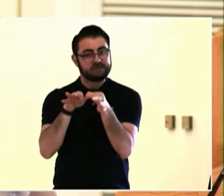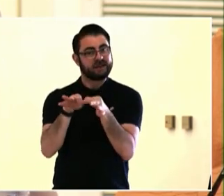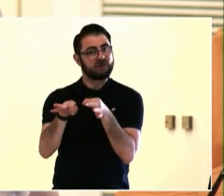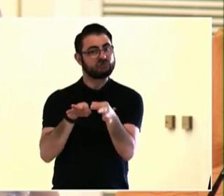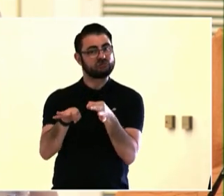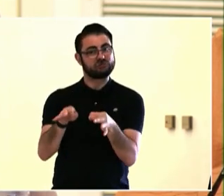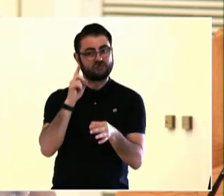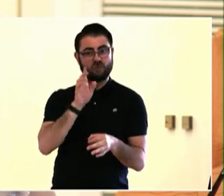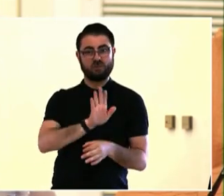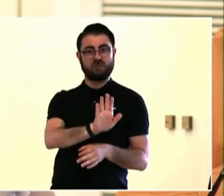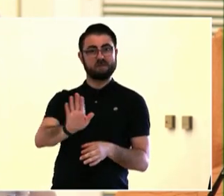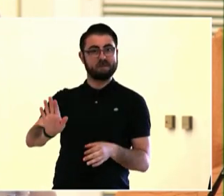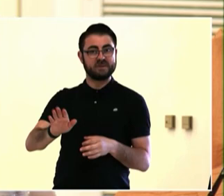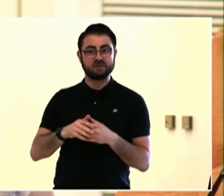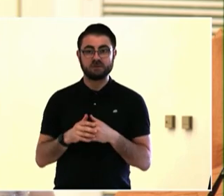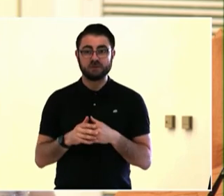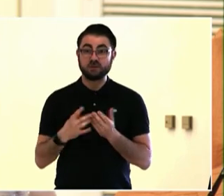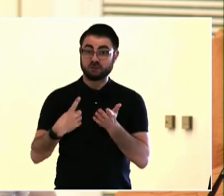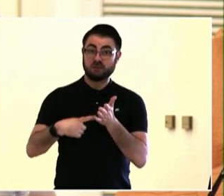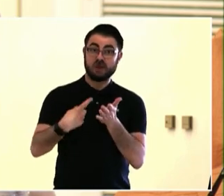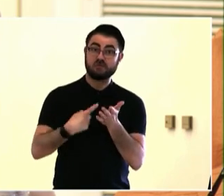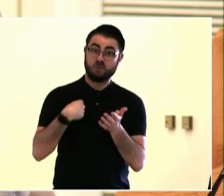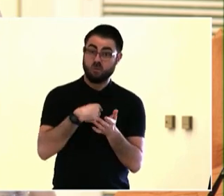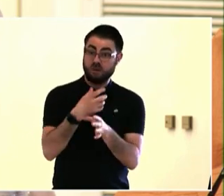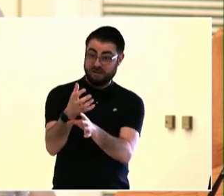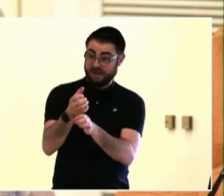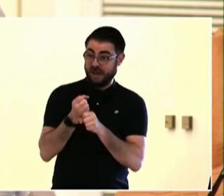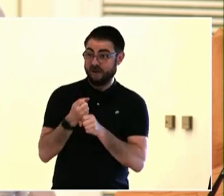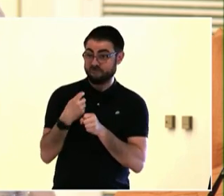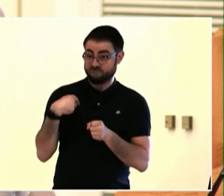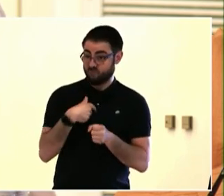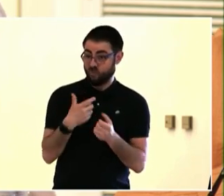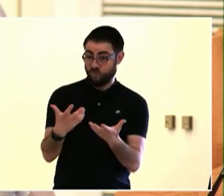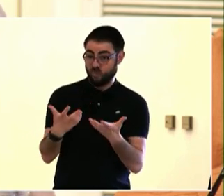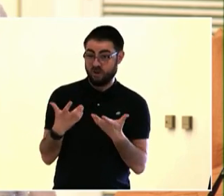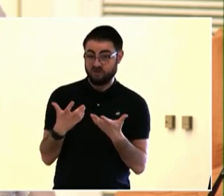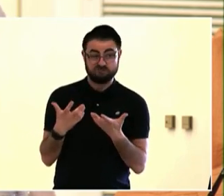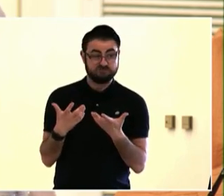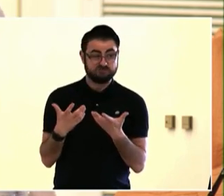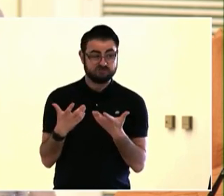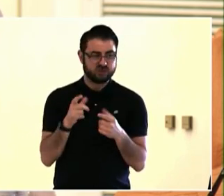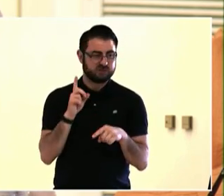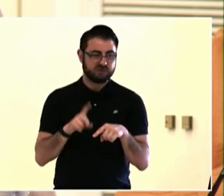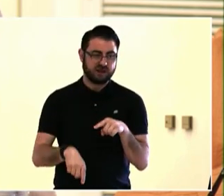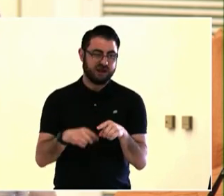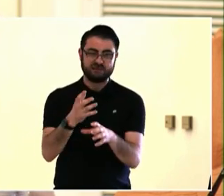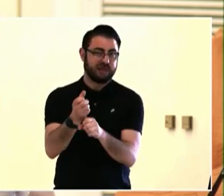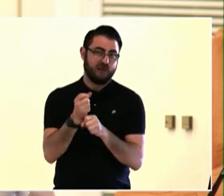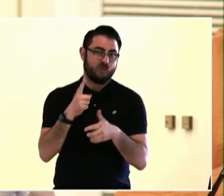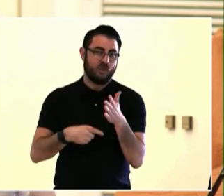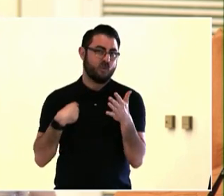It's our responsibility to make it easier for them to access their government. So just thinking about how to do